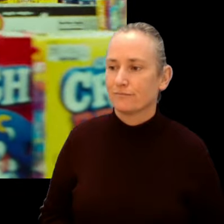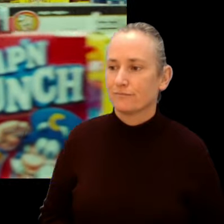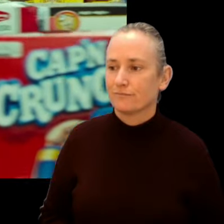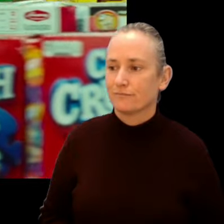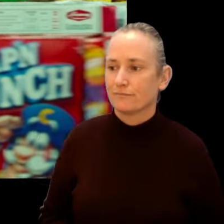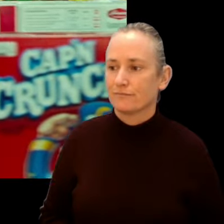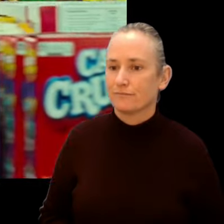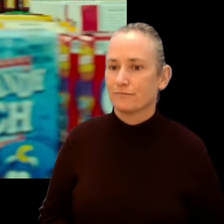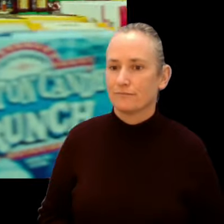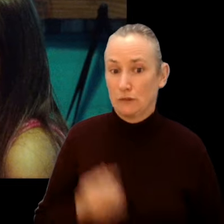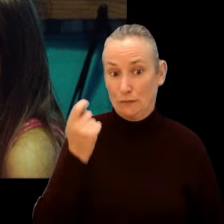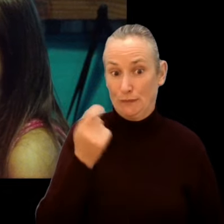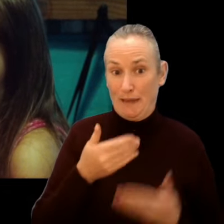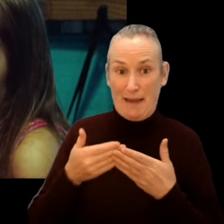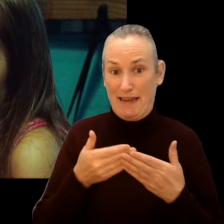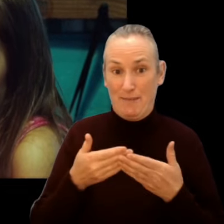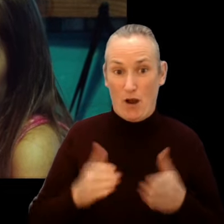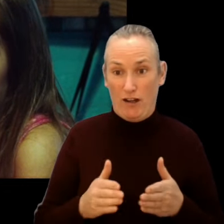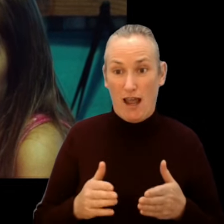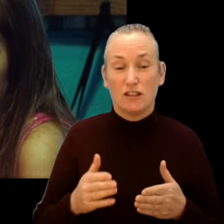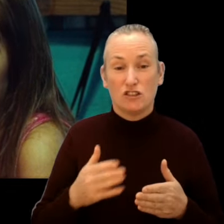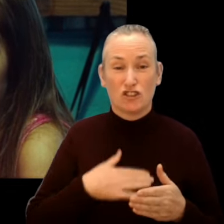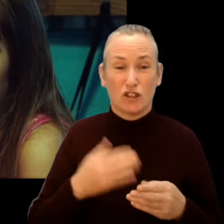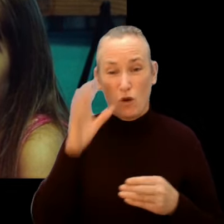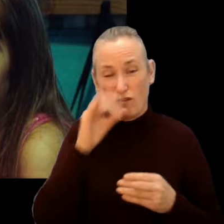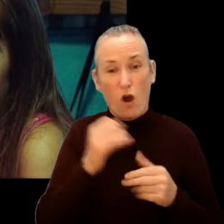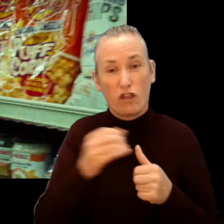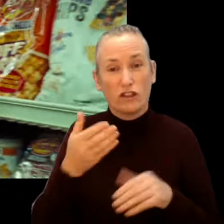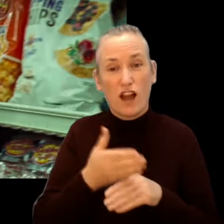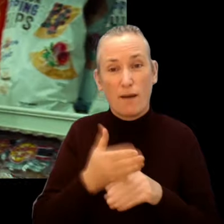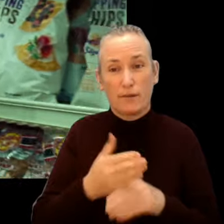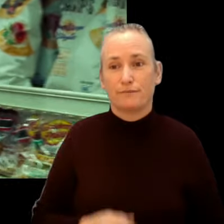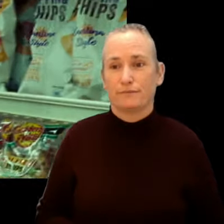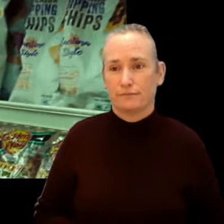I got this baby on the way And I'm just looking for another job. Kathy?